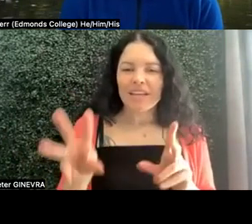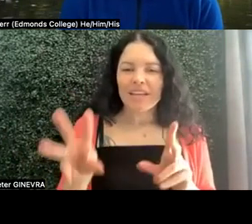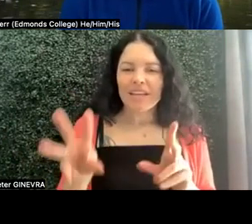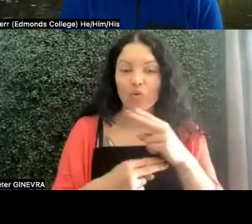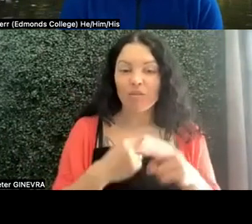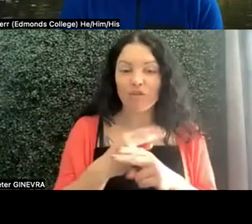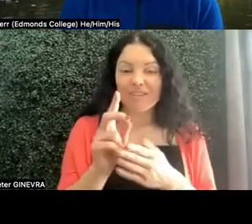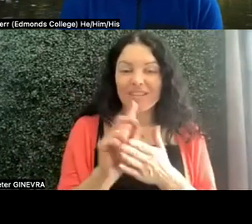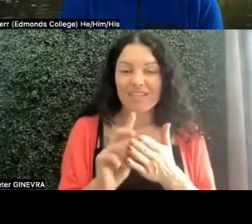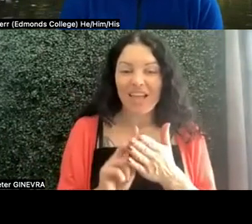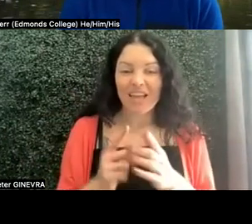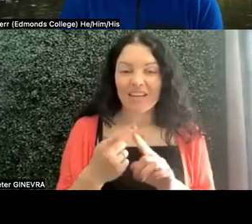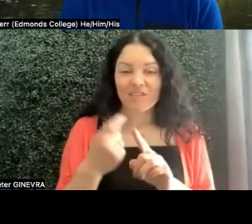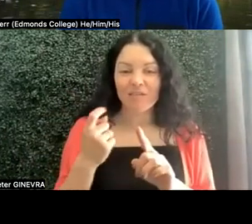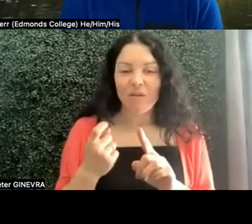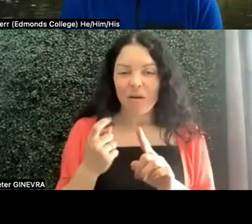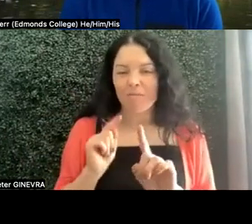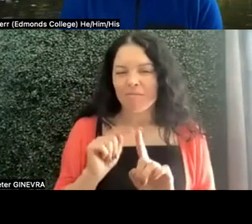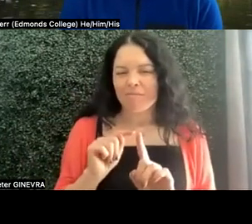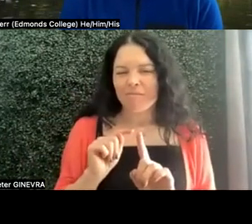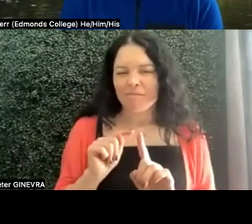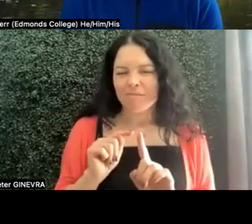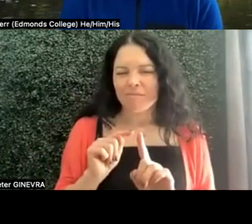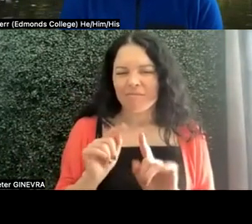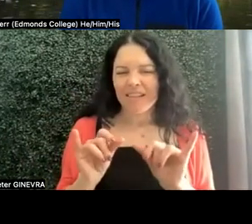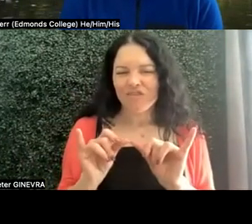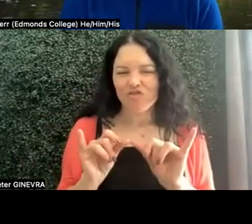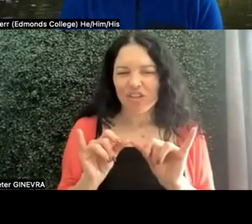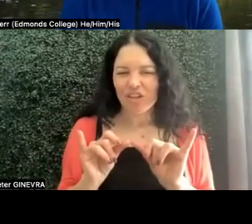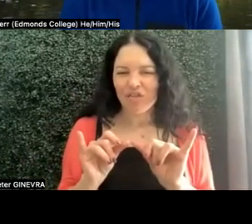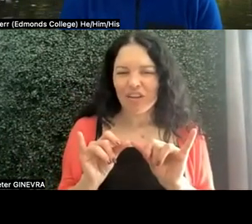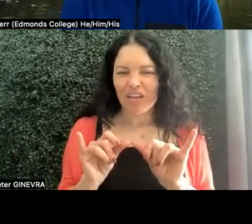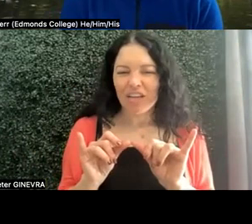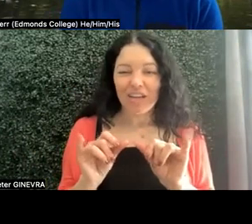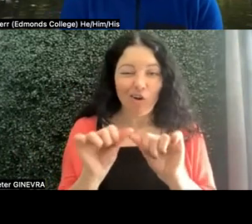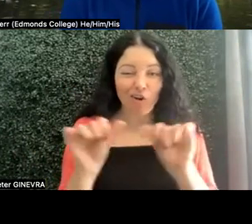and basically came from engineering and architecture,